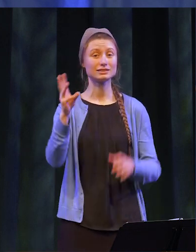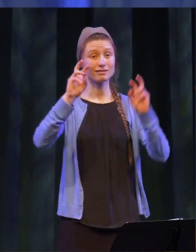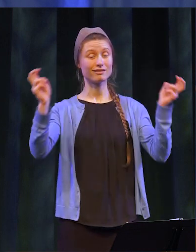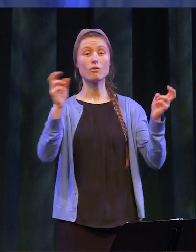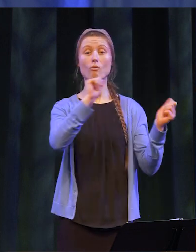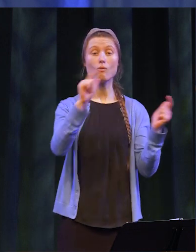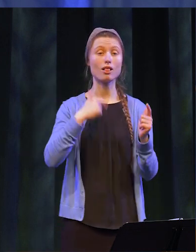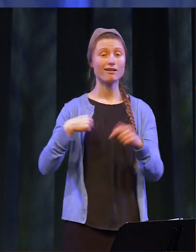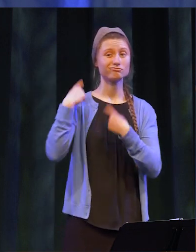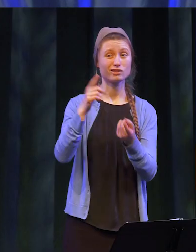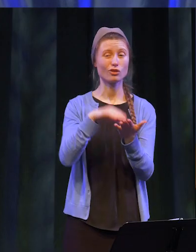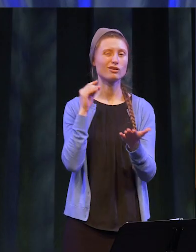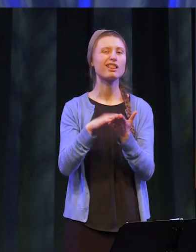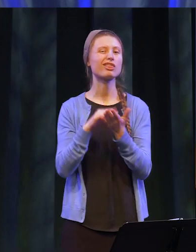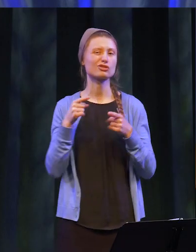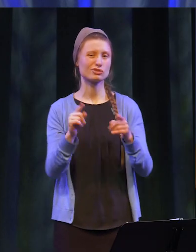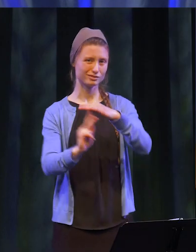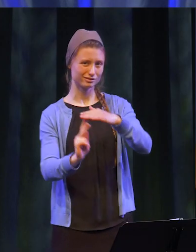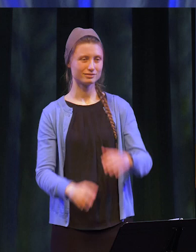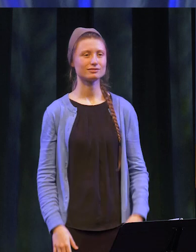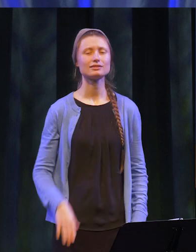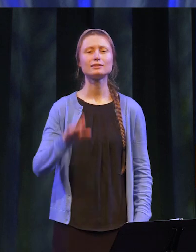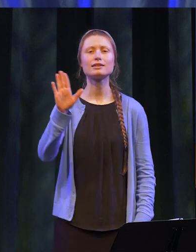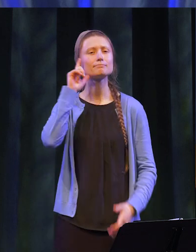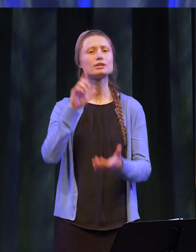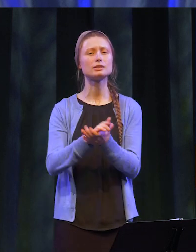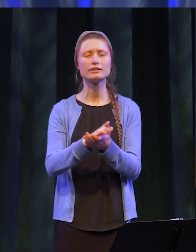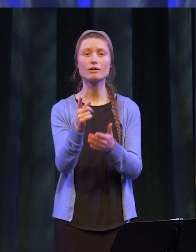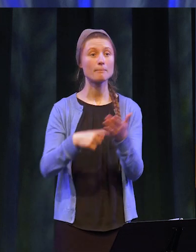I learned in Kindergarten, where he presents his credo on the important lessons he has